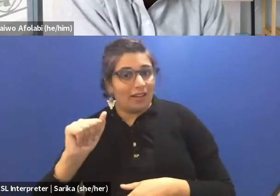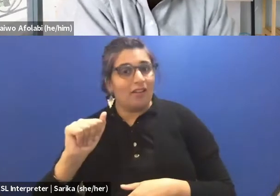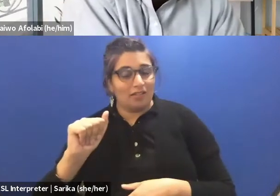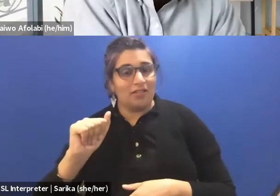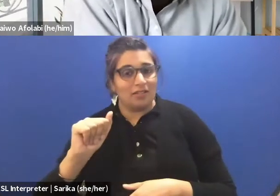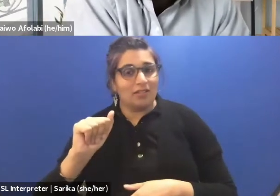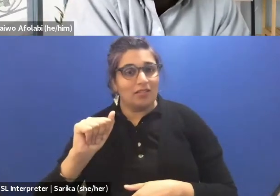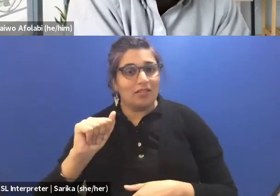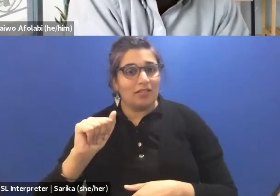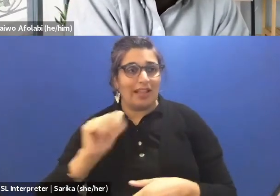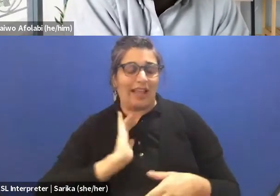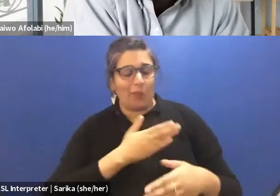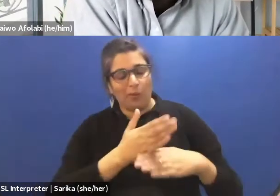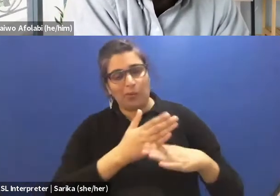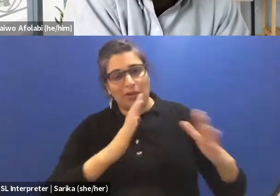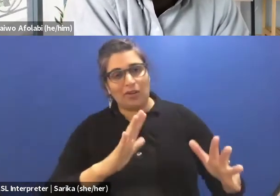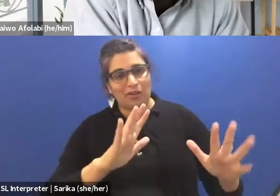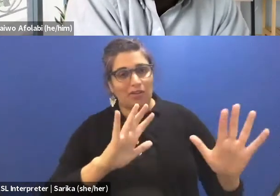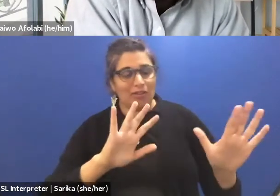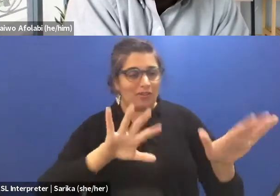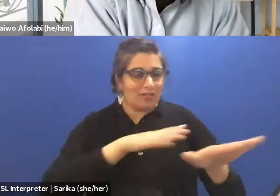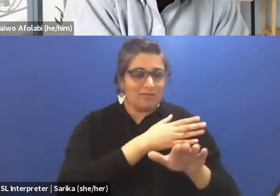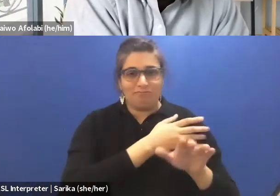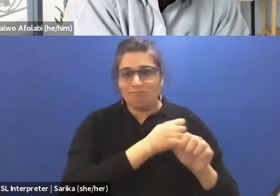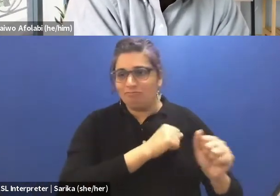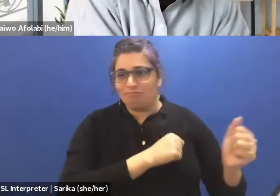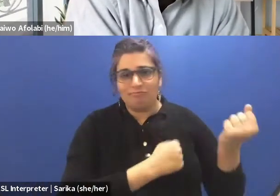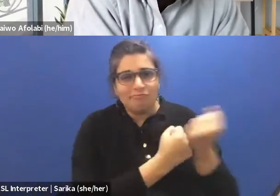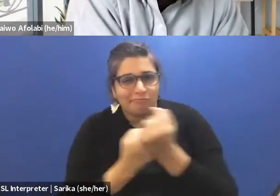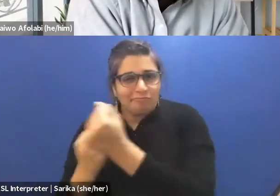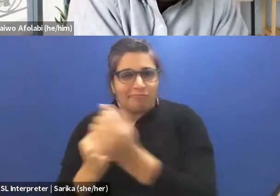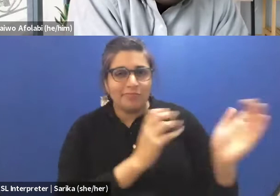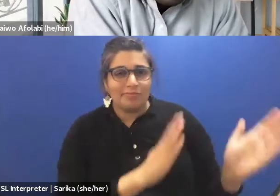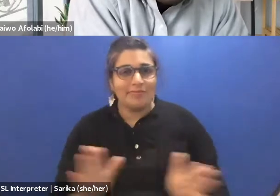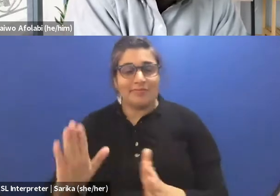who are partners in bringing all of this together. Special thanks to Sarika,